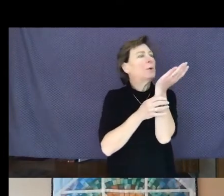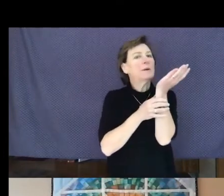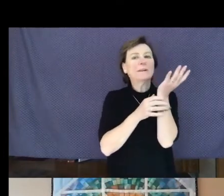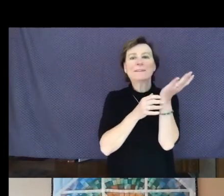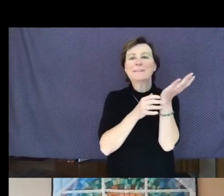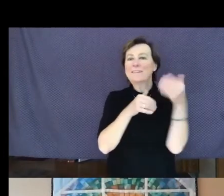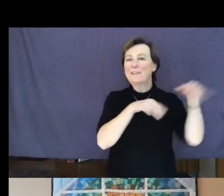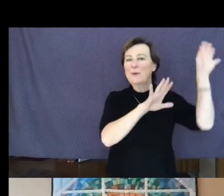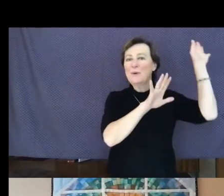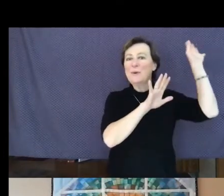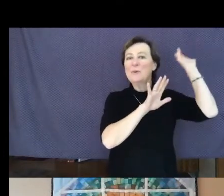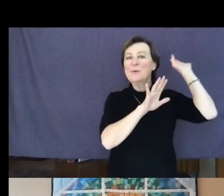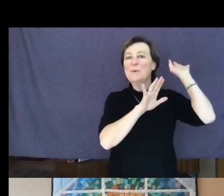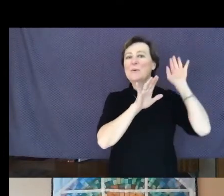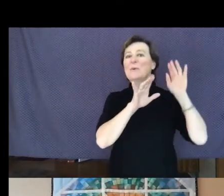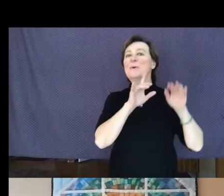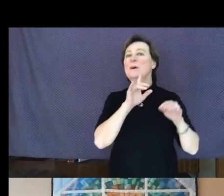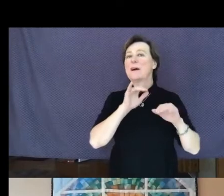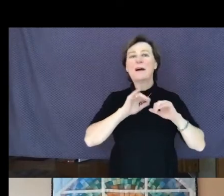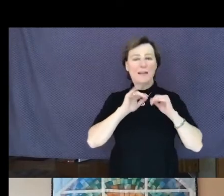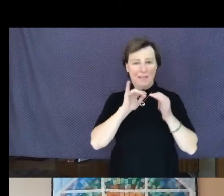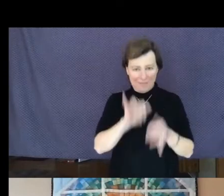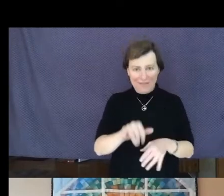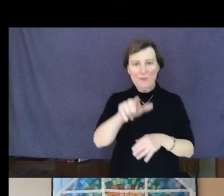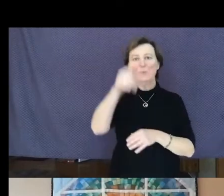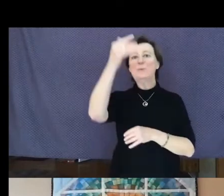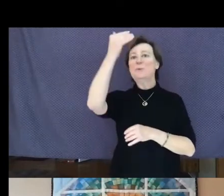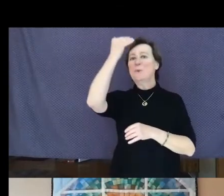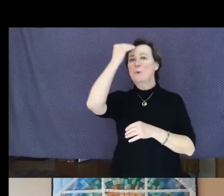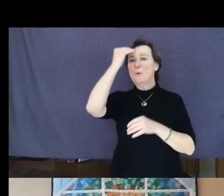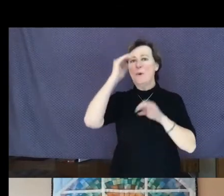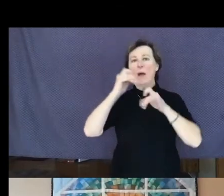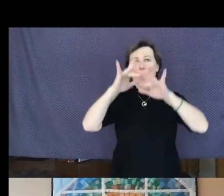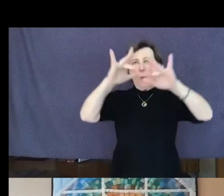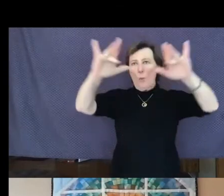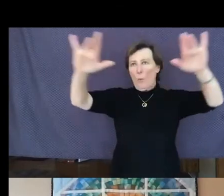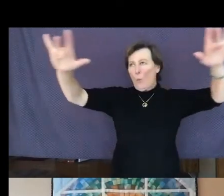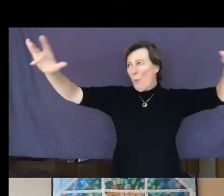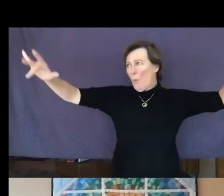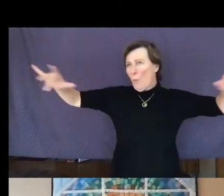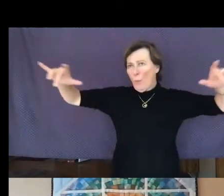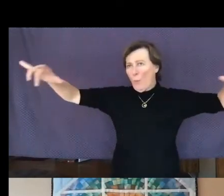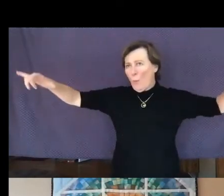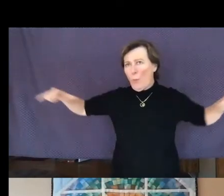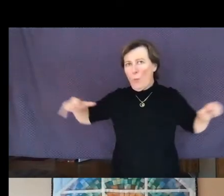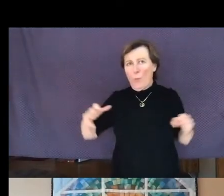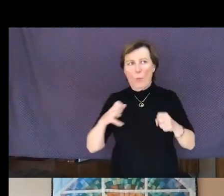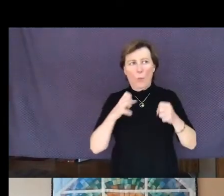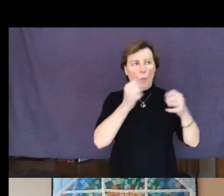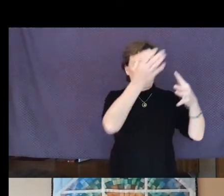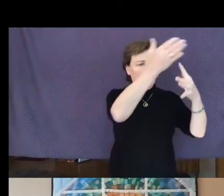how desolate the landscape can be between the regions of kindness.